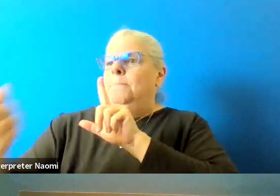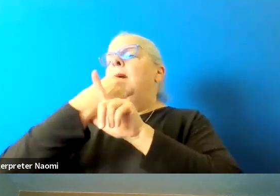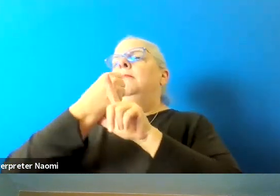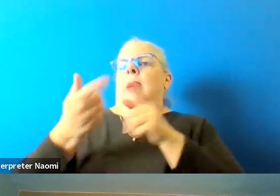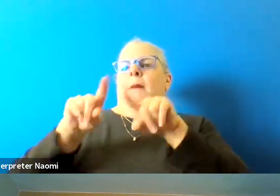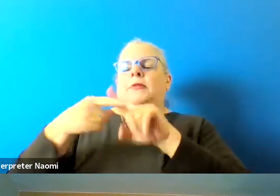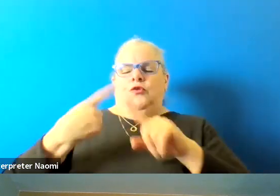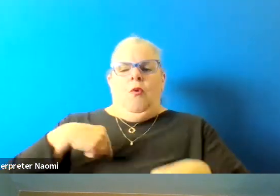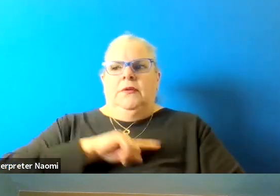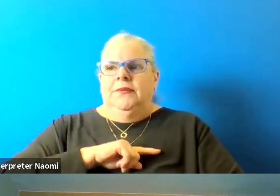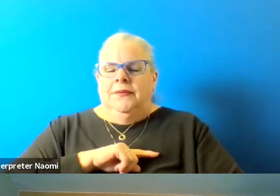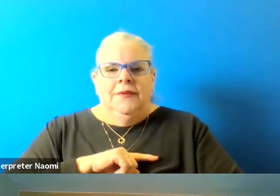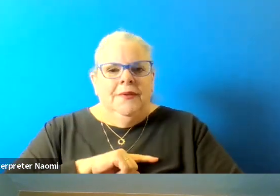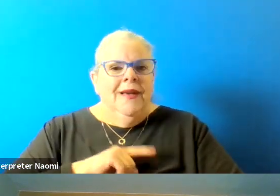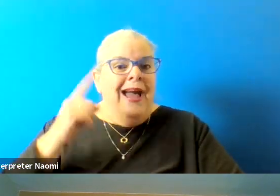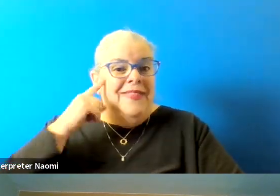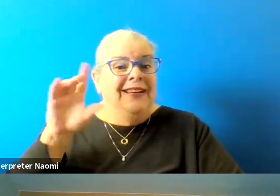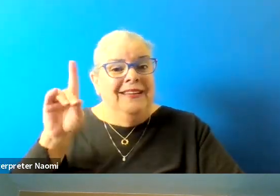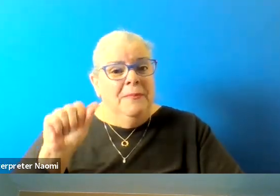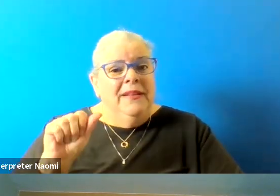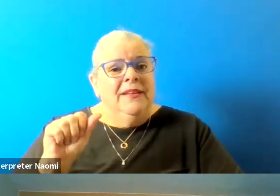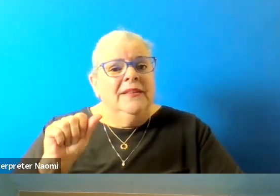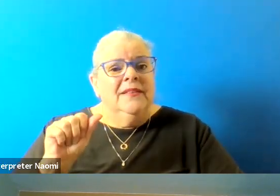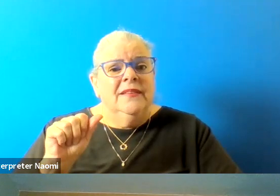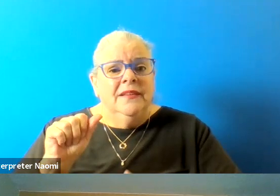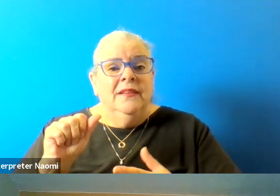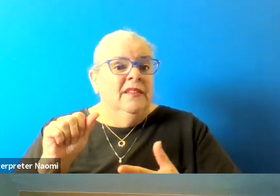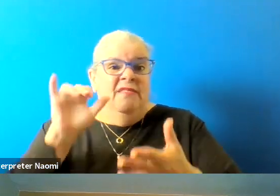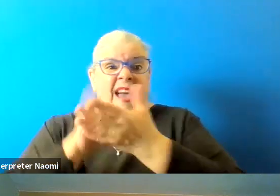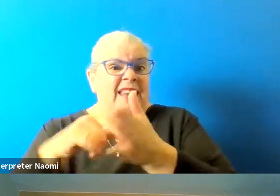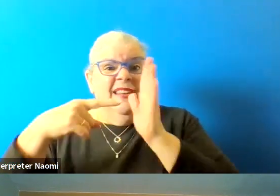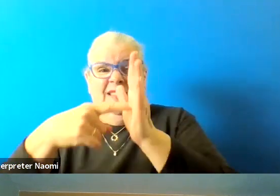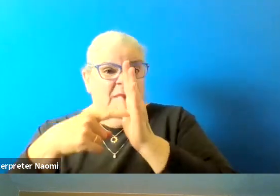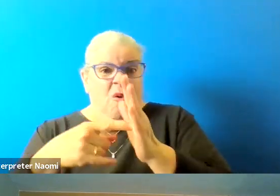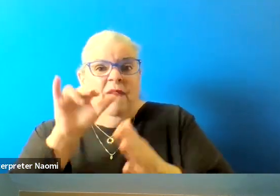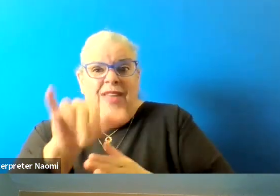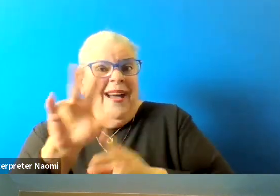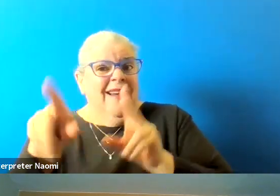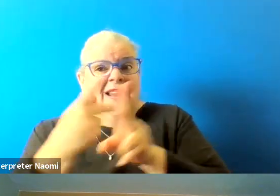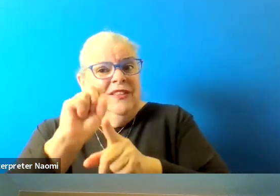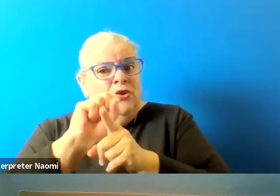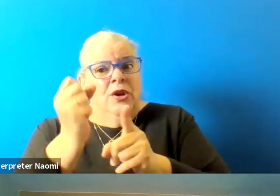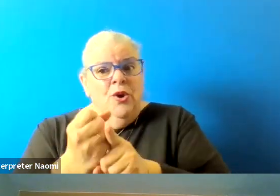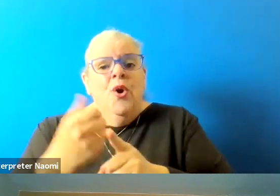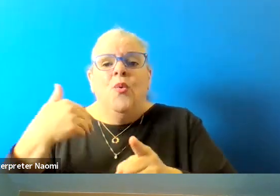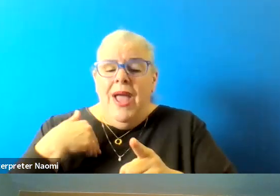And I think disabilities is certainly an instance of that. We have customers and I have friends